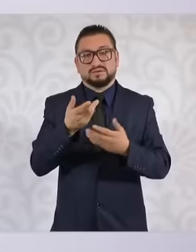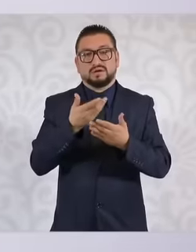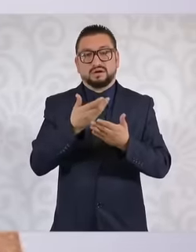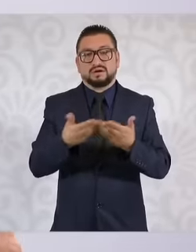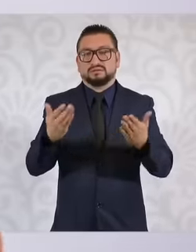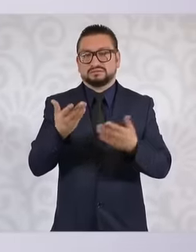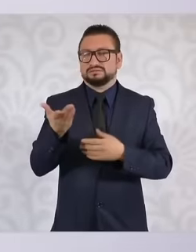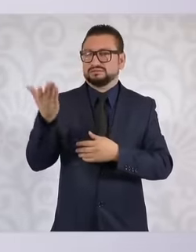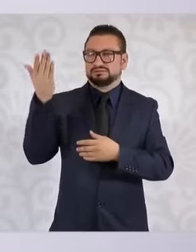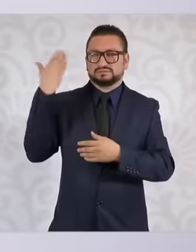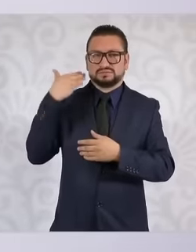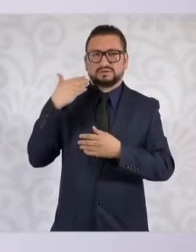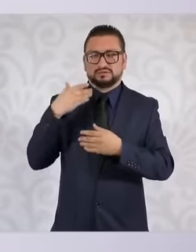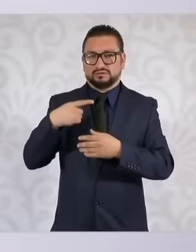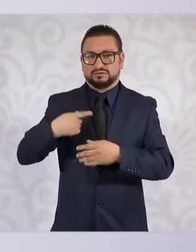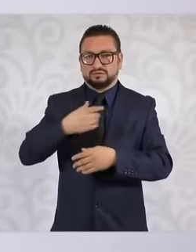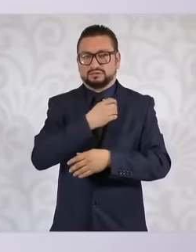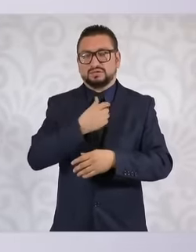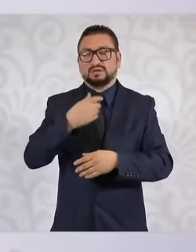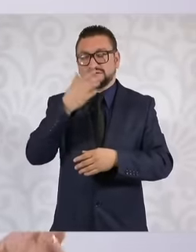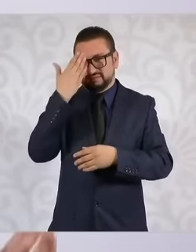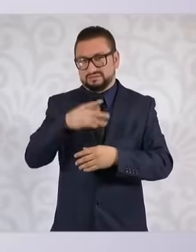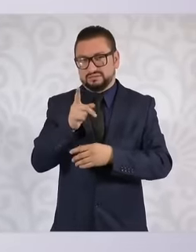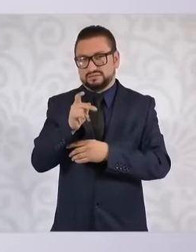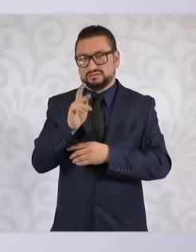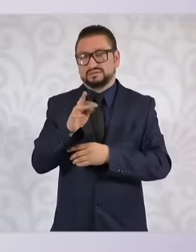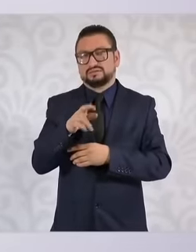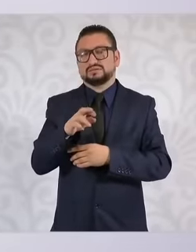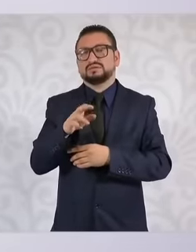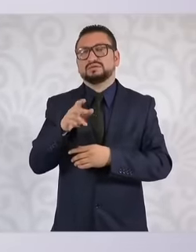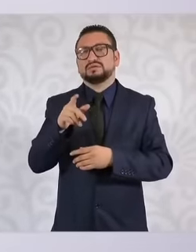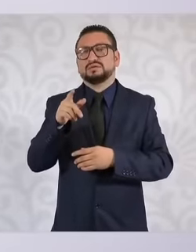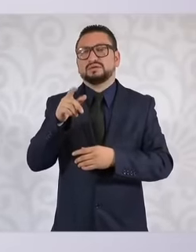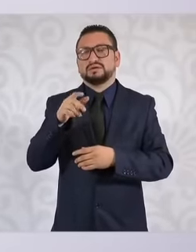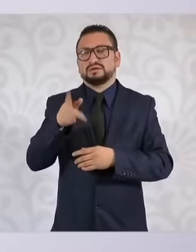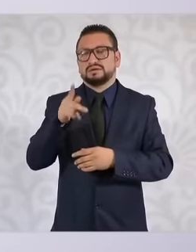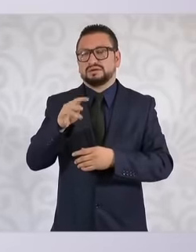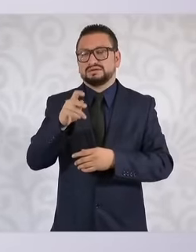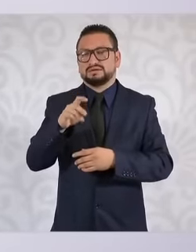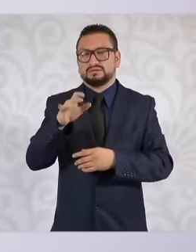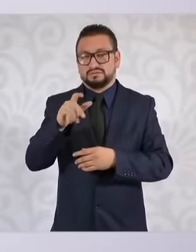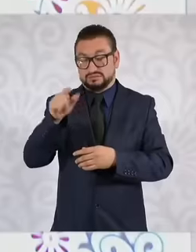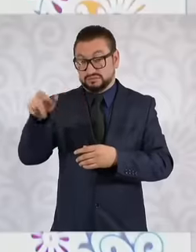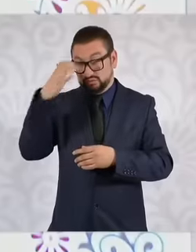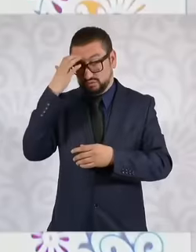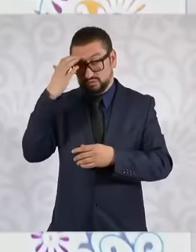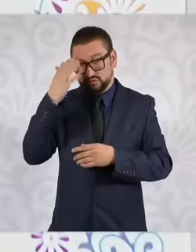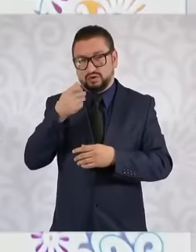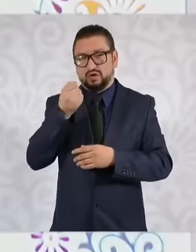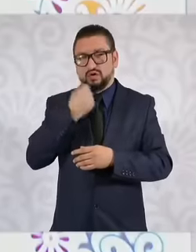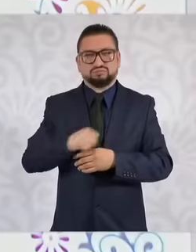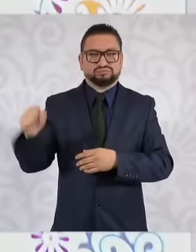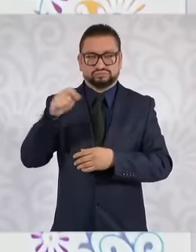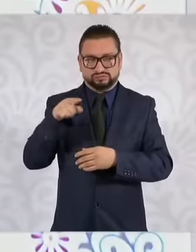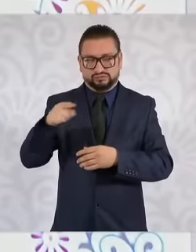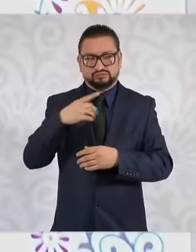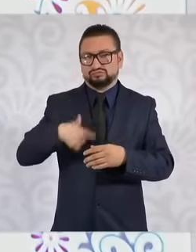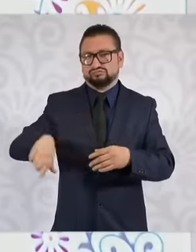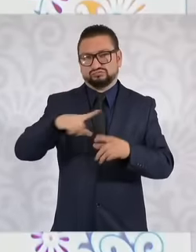before we entered, Dr. Kovic, who is an eminence and known throughout the country in